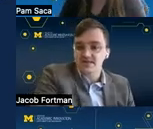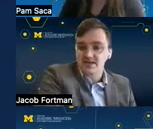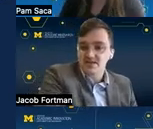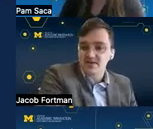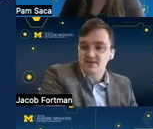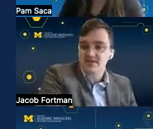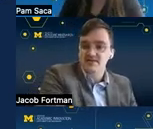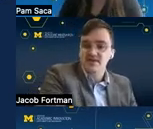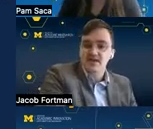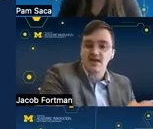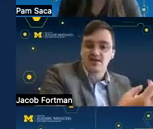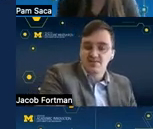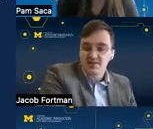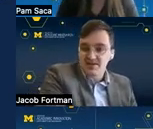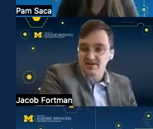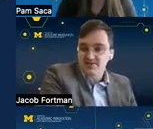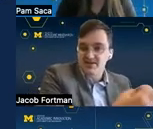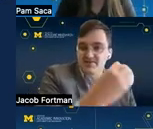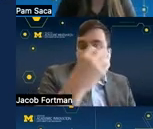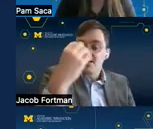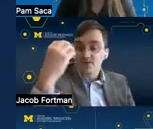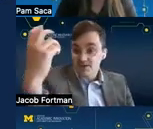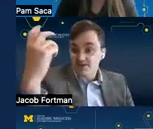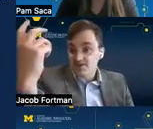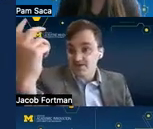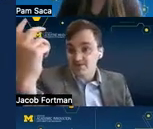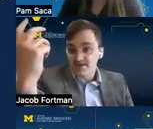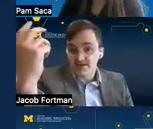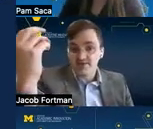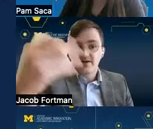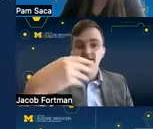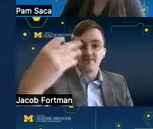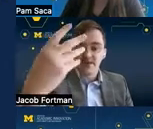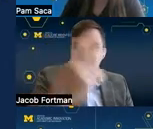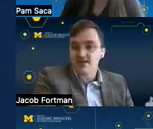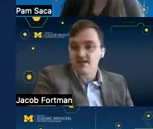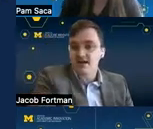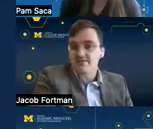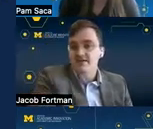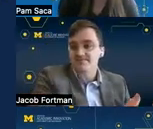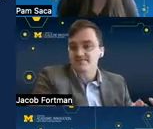their experiences and their perspectives um within the curriculum itself um it kind of um